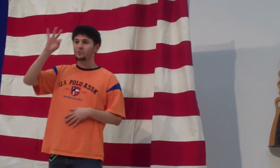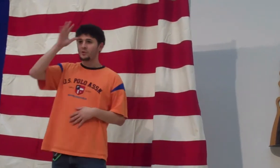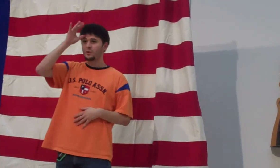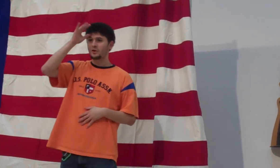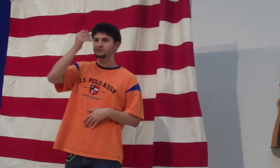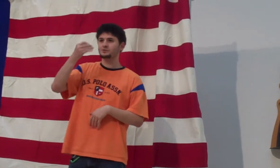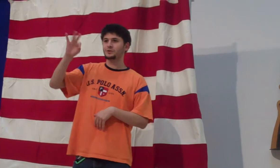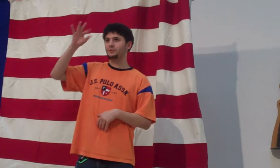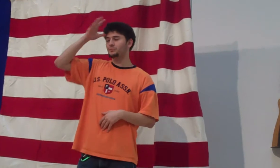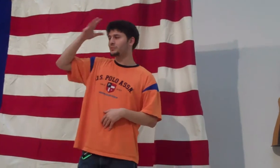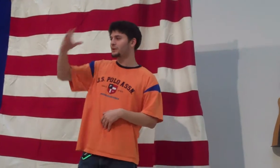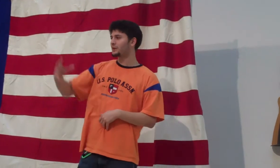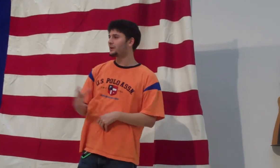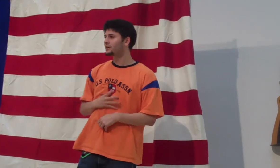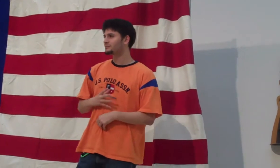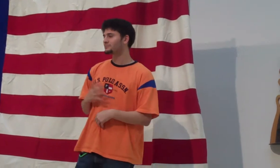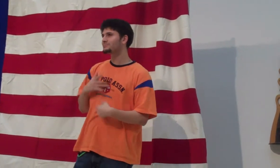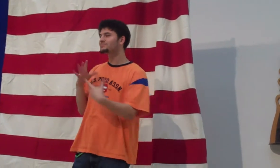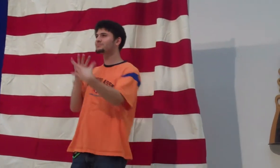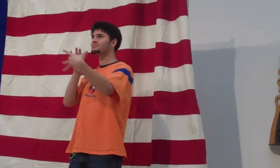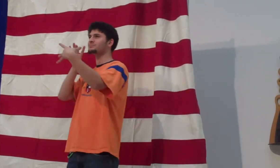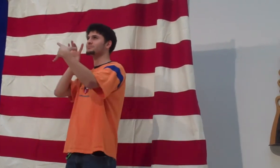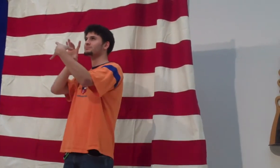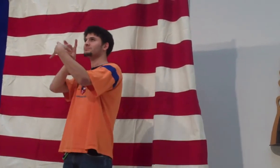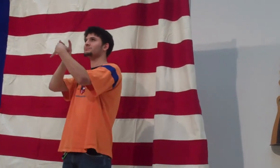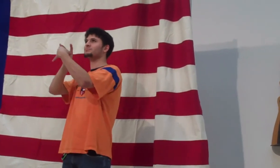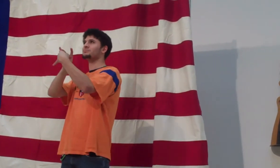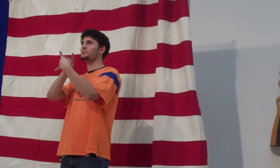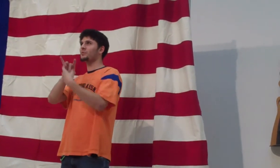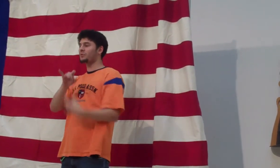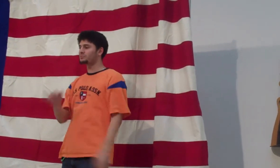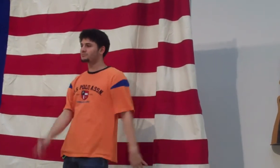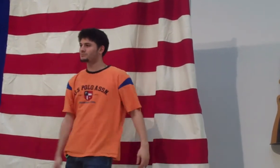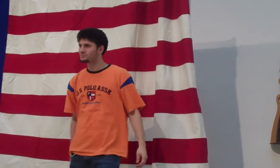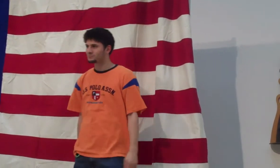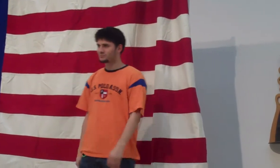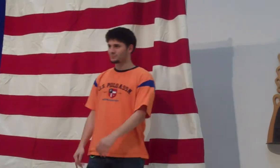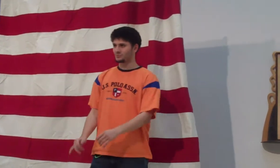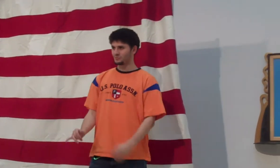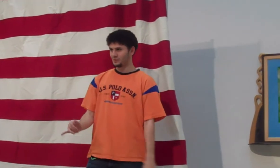Bound each to each by natural piety.